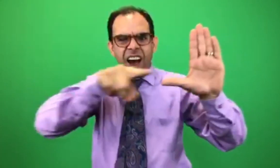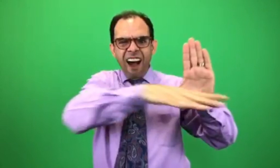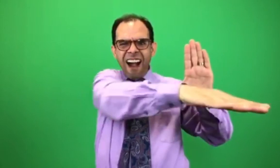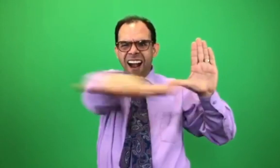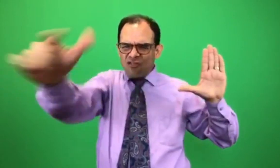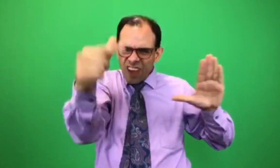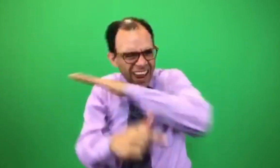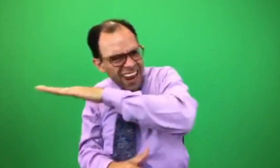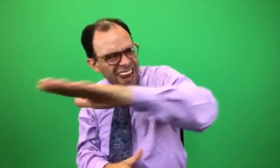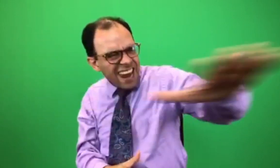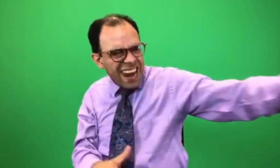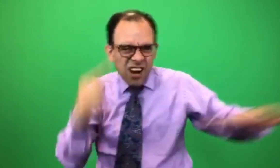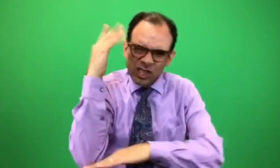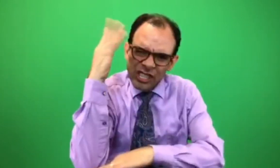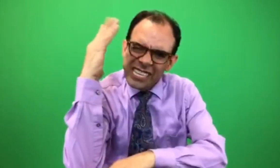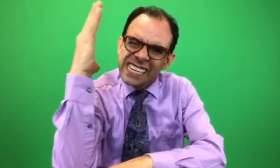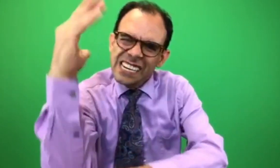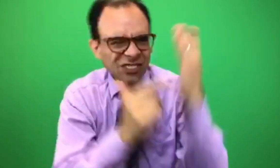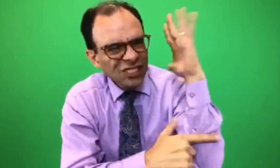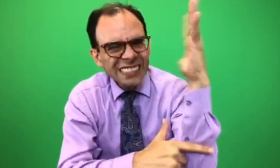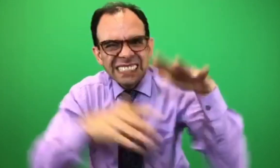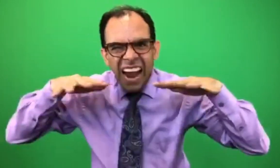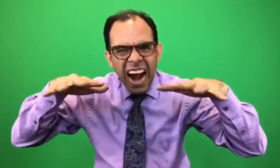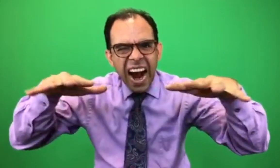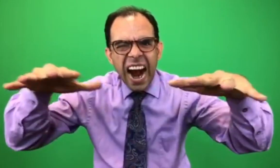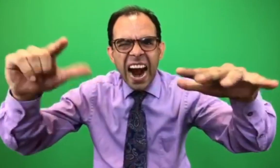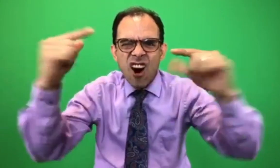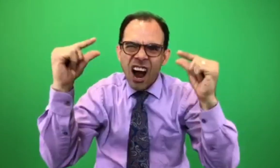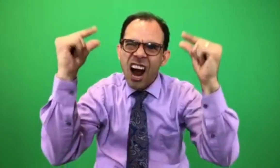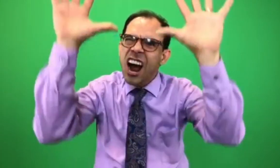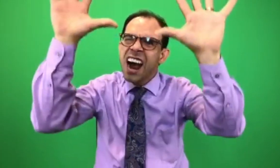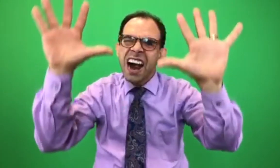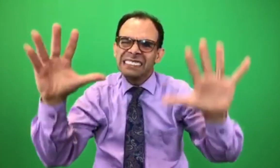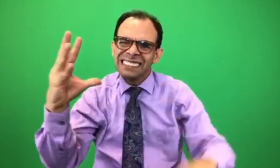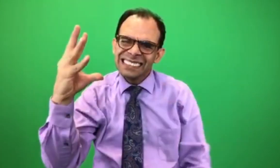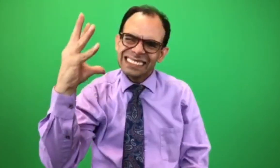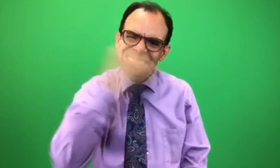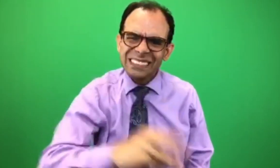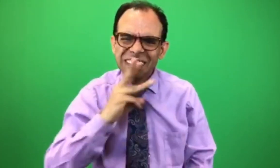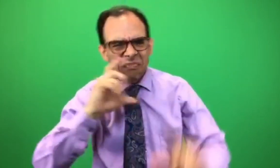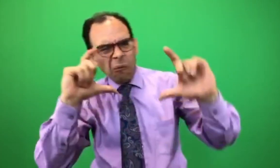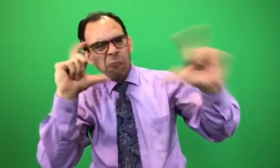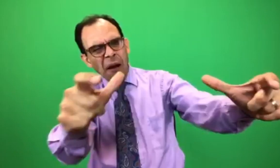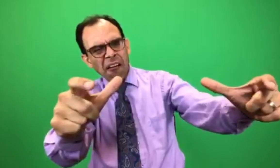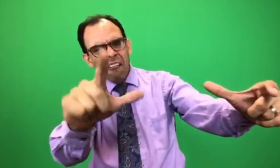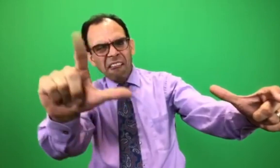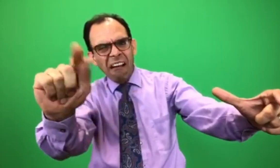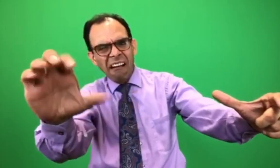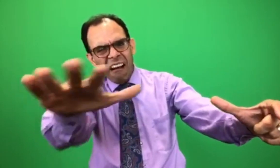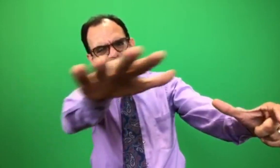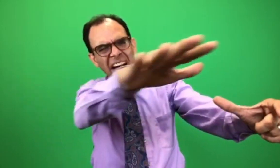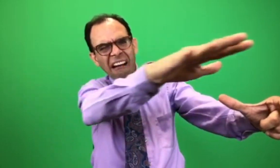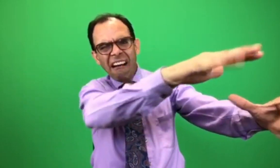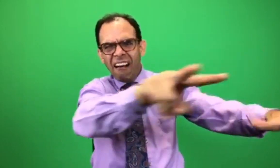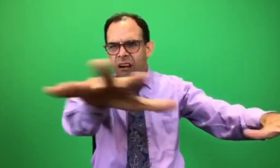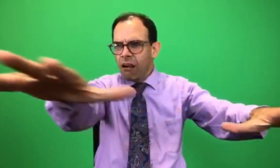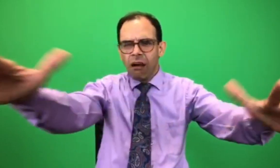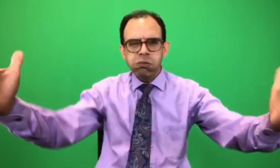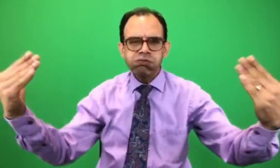and view stunning scenery of green landscape, forest mountain daylight, open landscape, green forest mountain, and beautiful deep lake through a window.